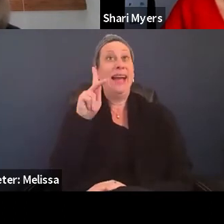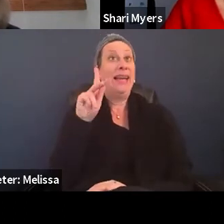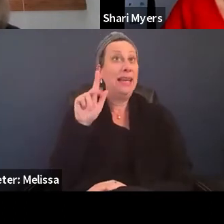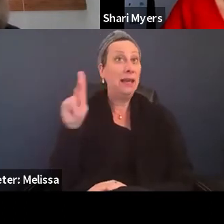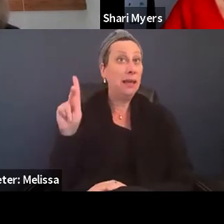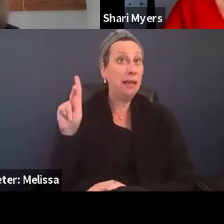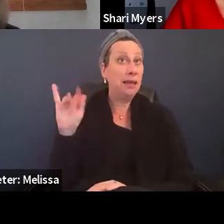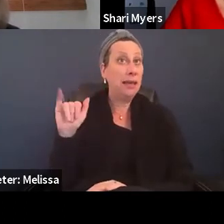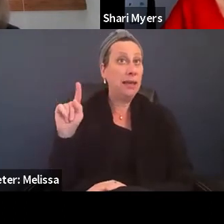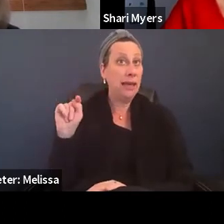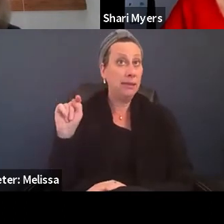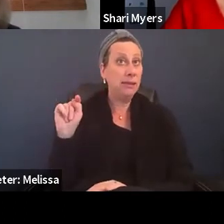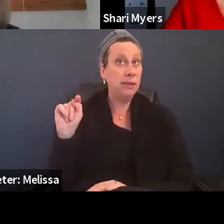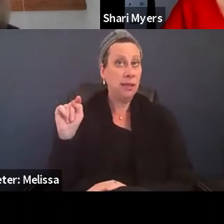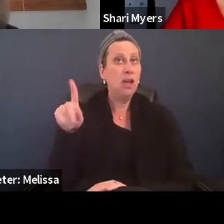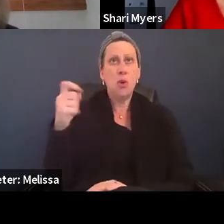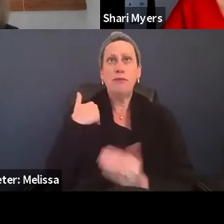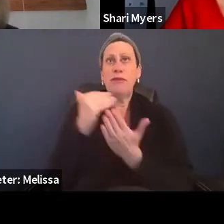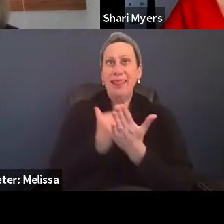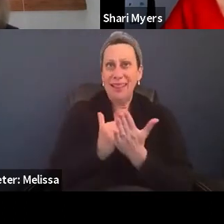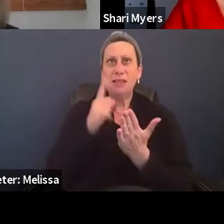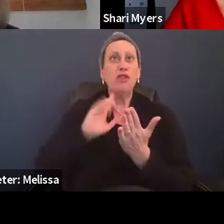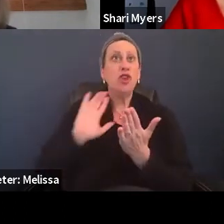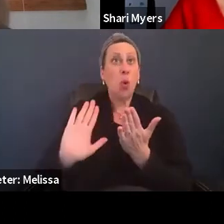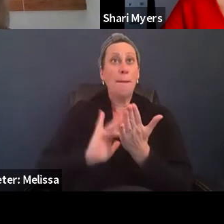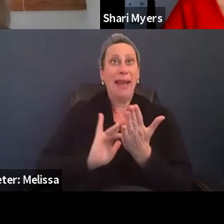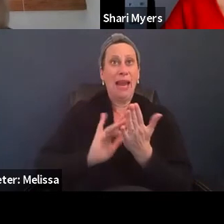you need to have a list of your medications. That's very important.